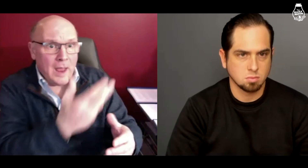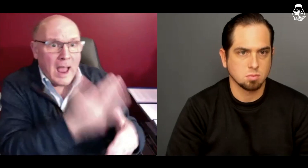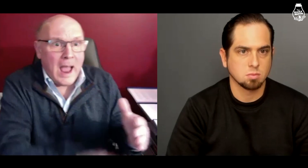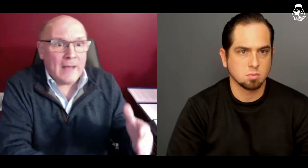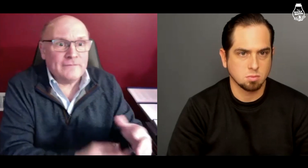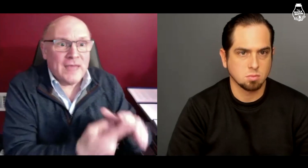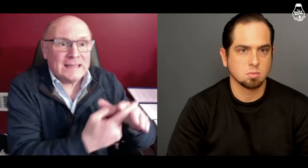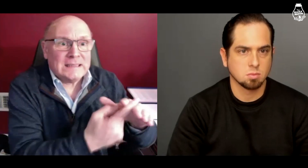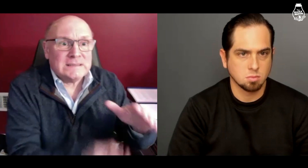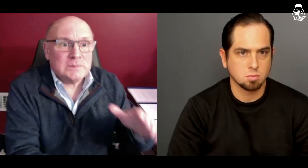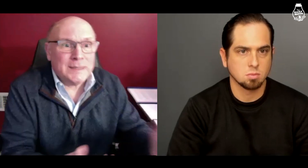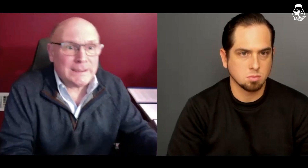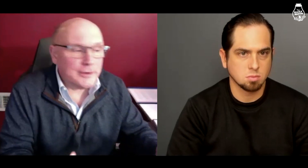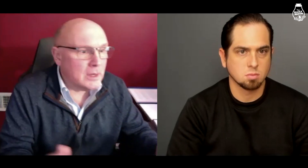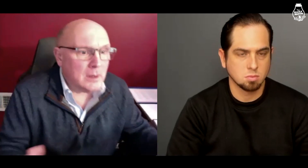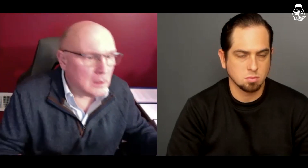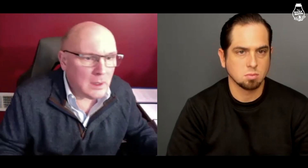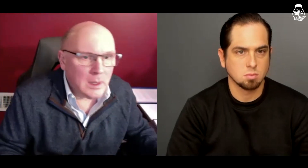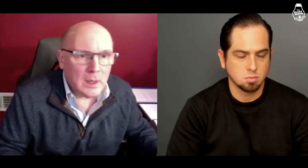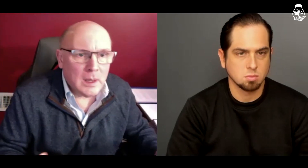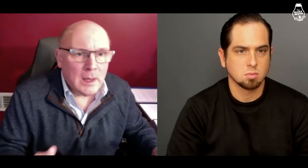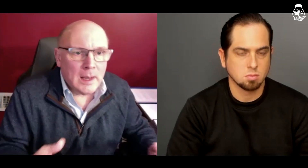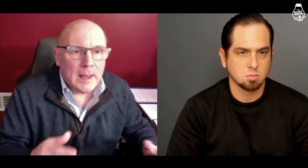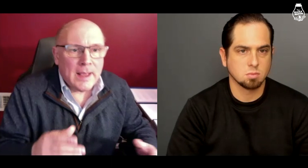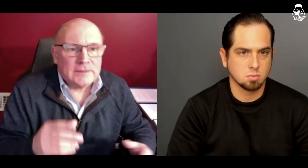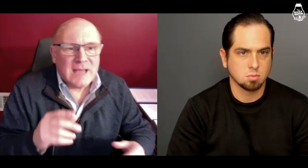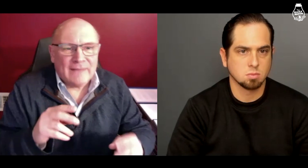What if they disappear?